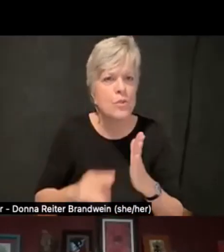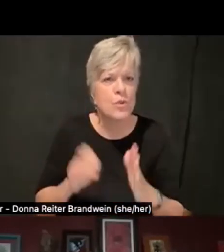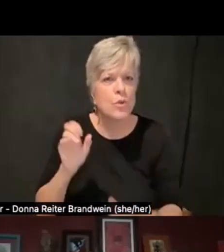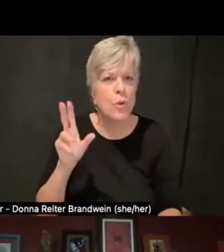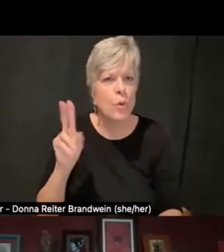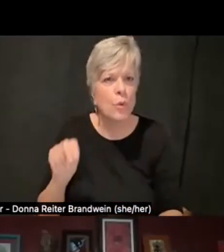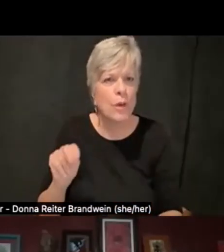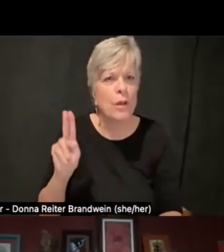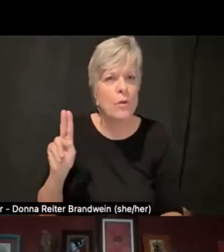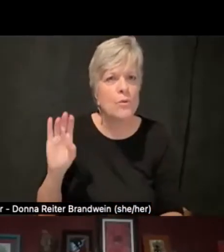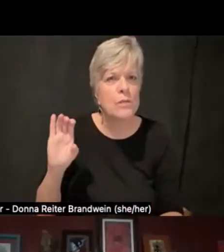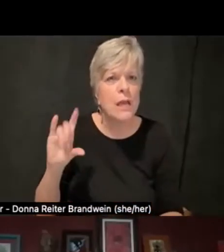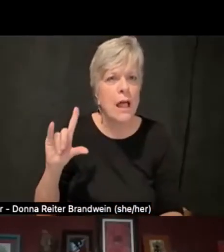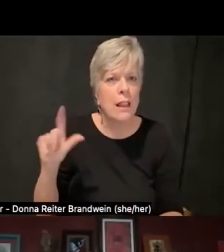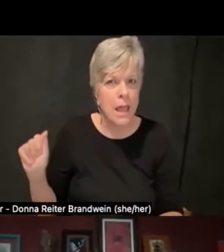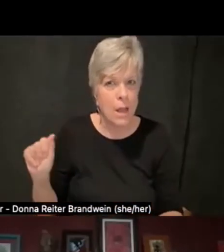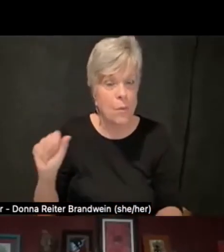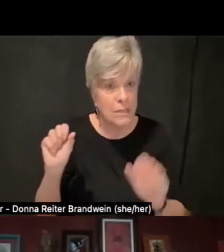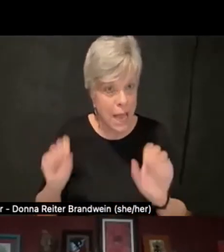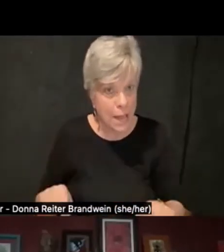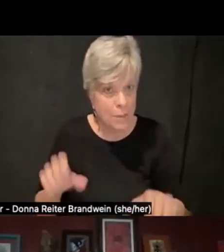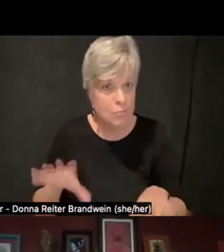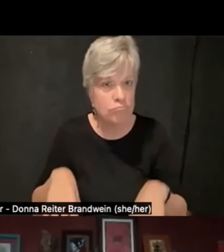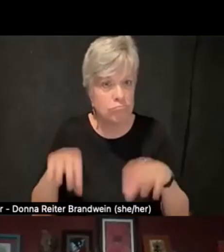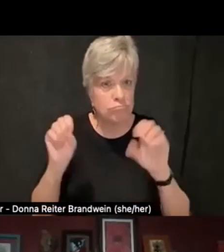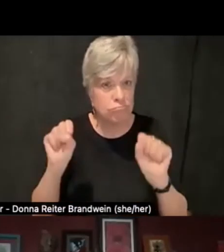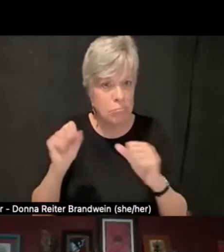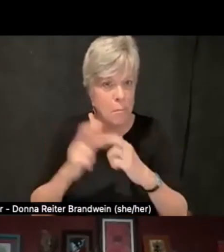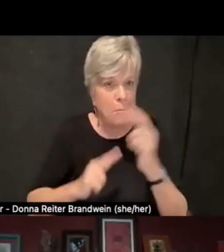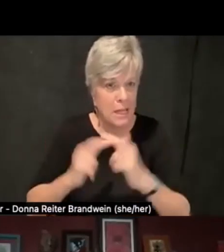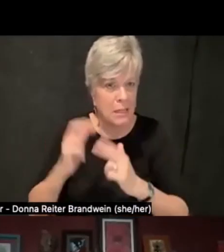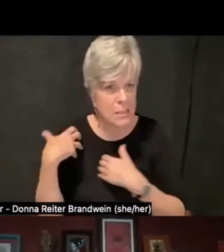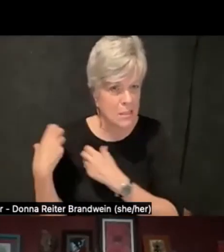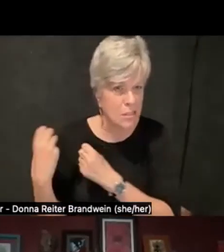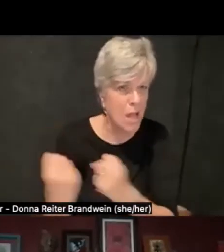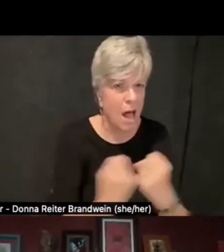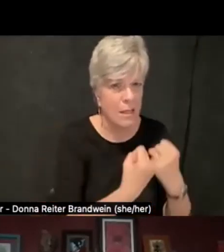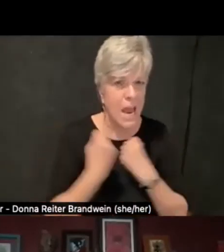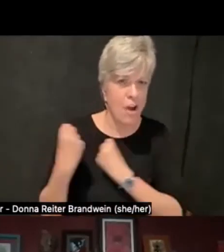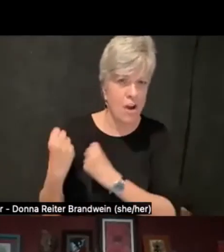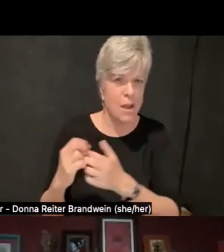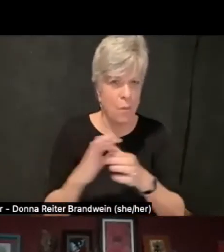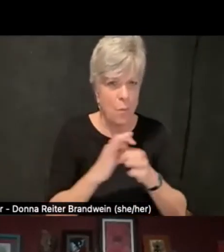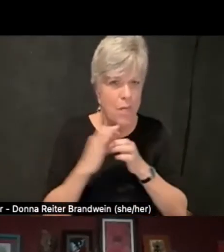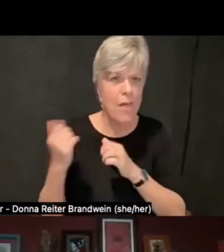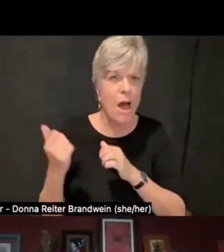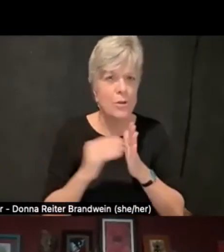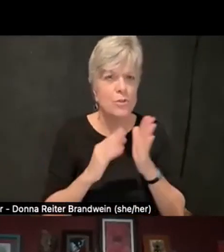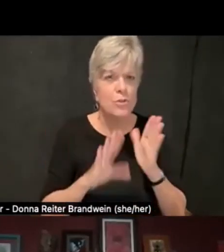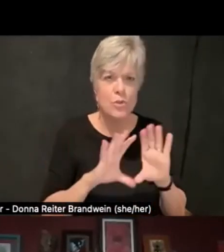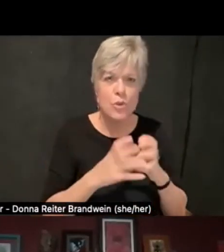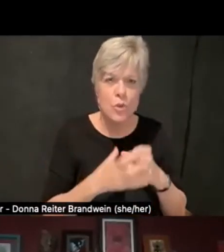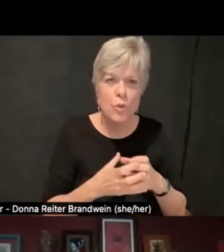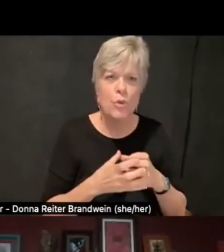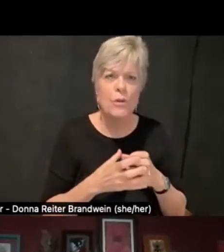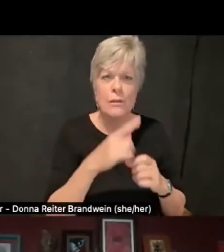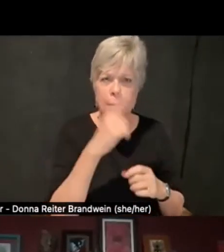was able to build solidarity with other student unions on campus, the Black Student Union on campus,